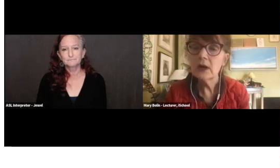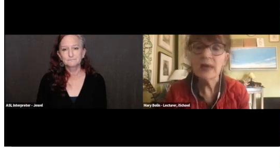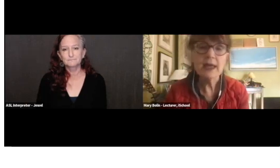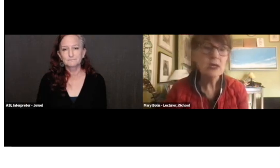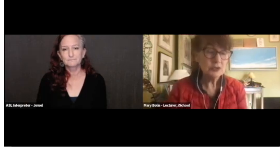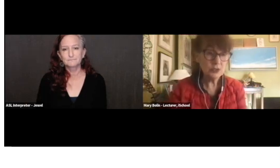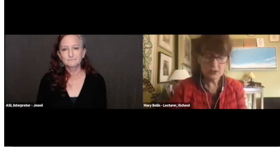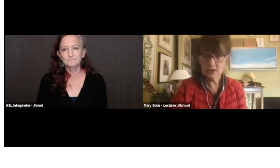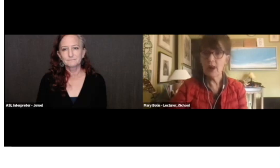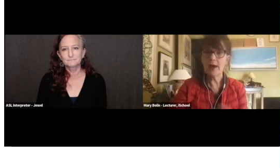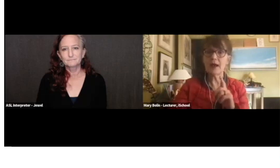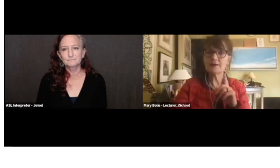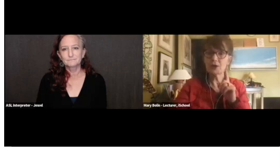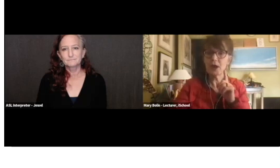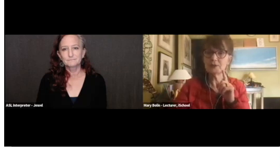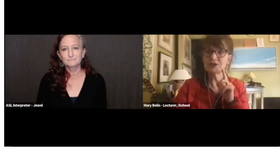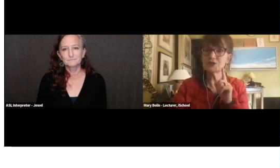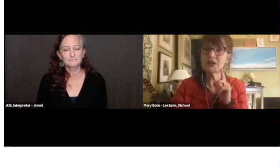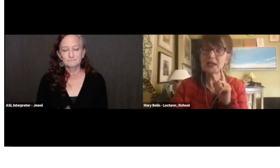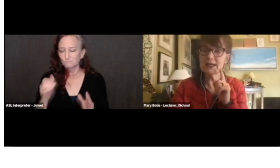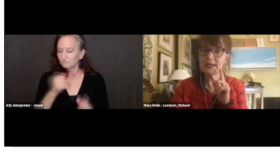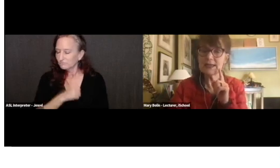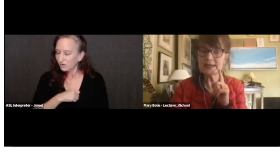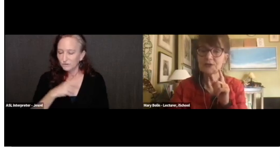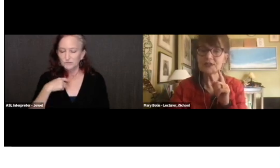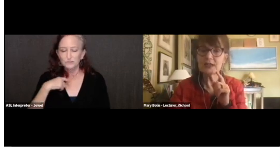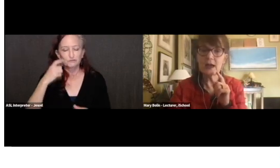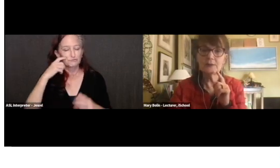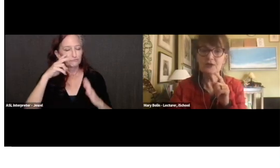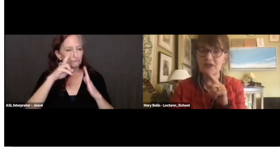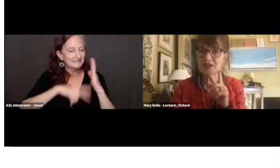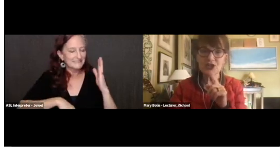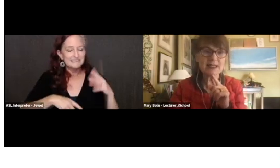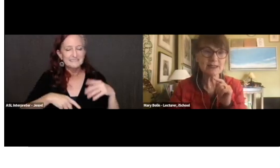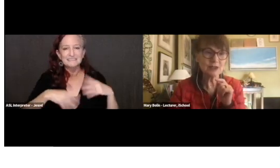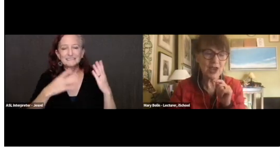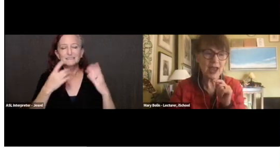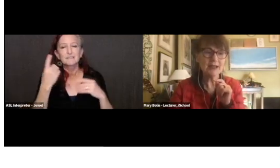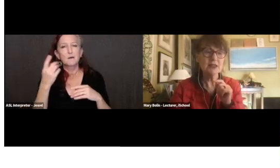Okay. So, I'm sorry, I was just reading an interesting observation in the chat.